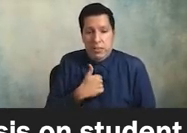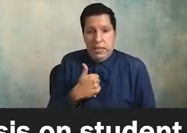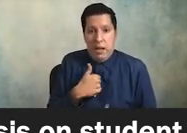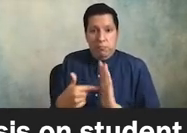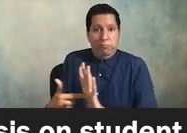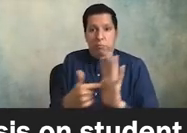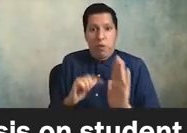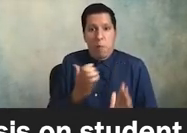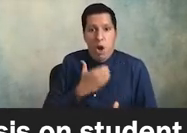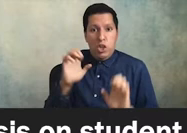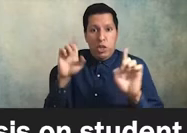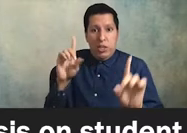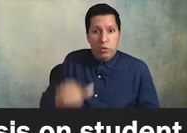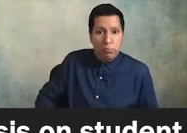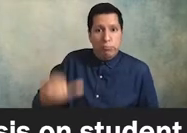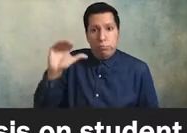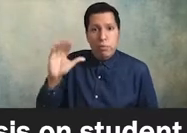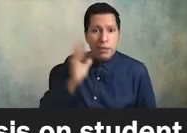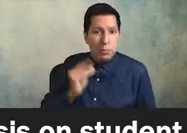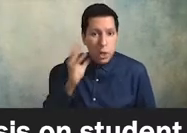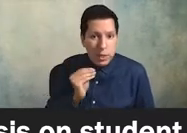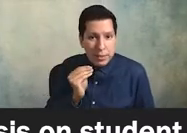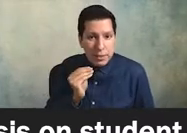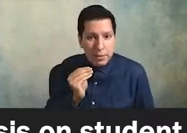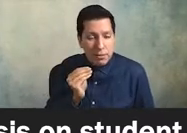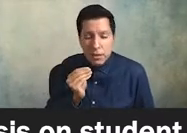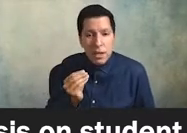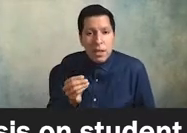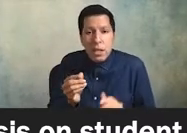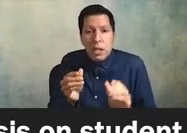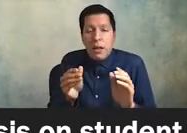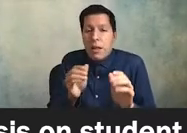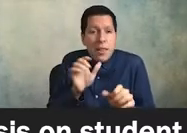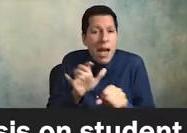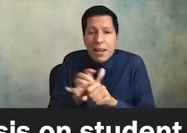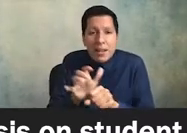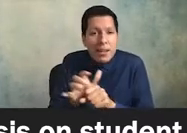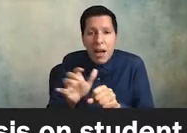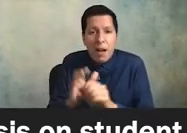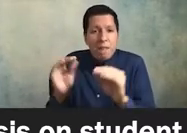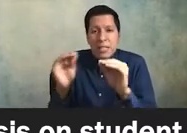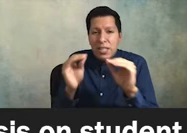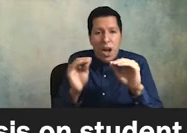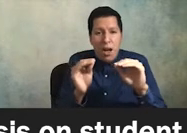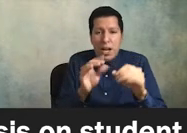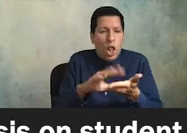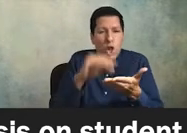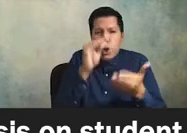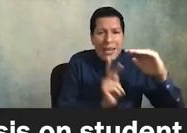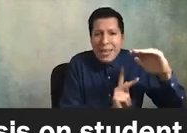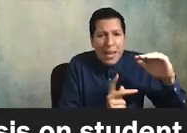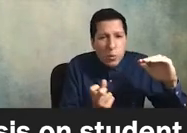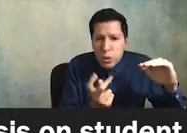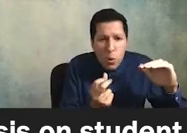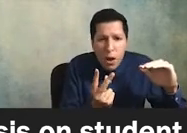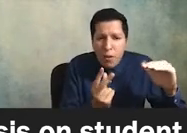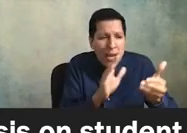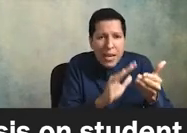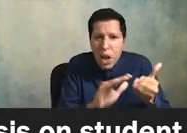the truth is too little is taught and learned in k-12 schools in college and in graduate school